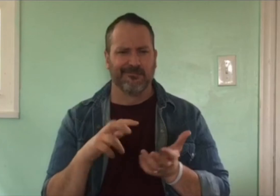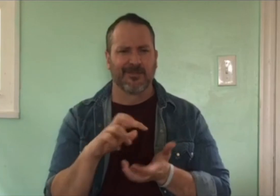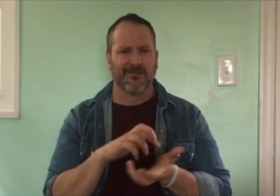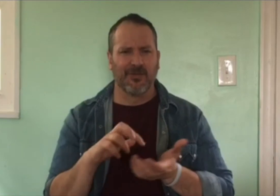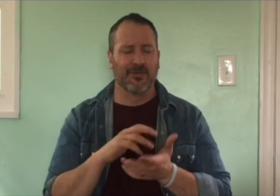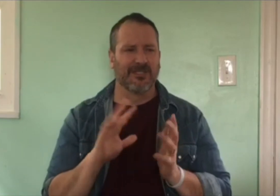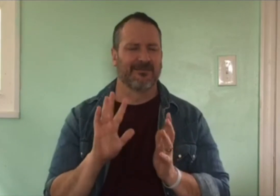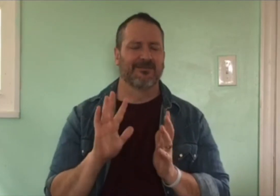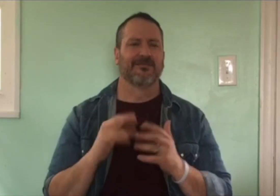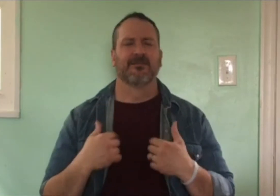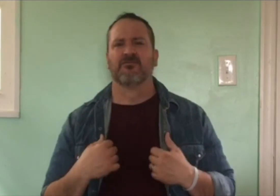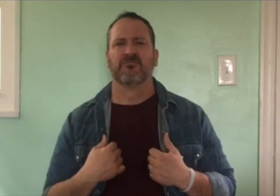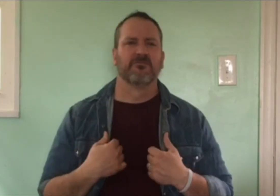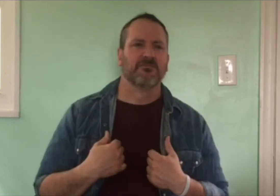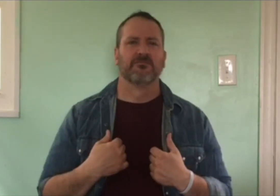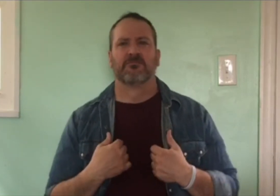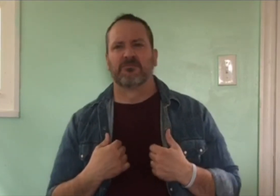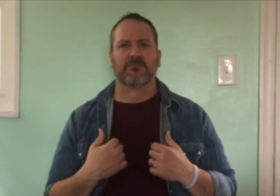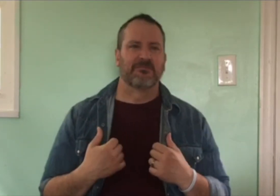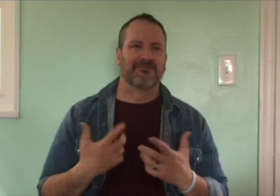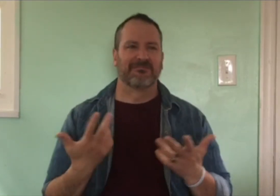I was constantly confused about it. Then one day, I went on a trip to Mexico.